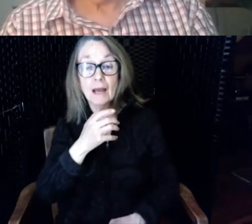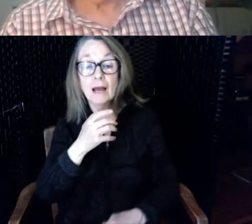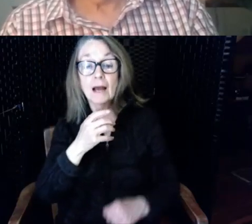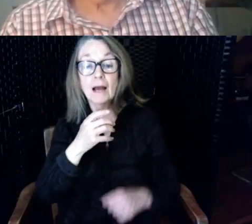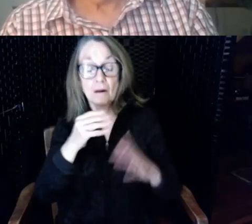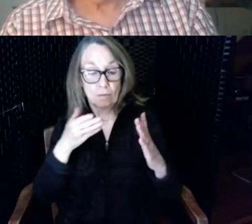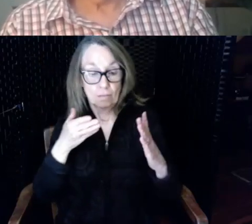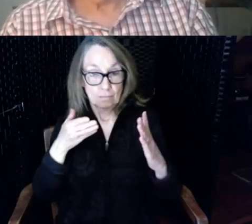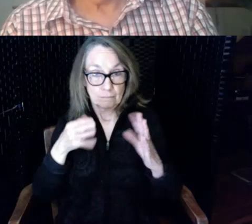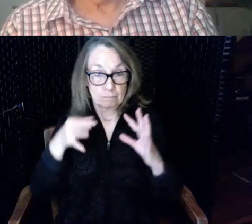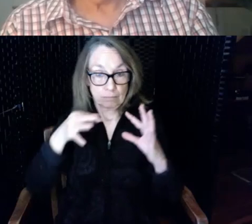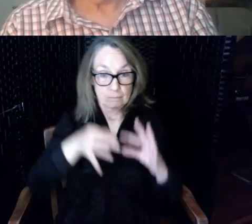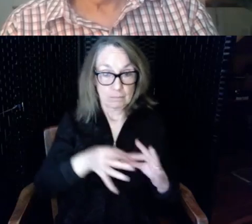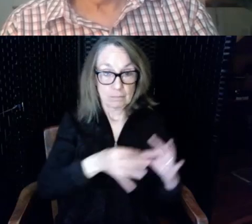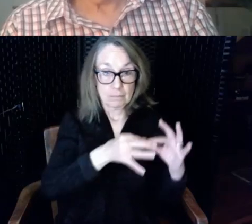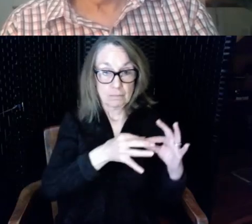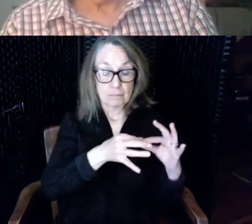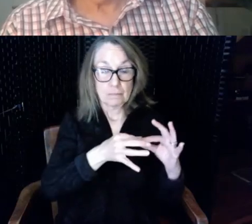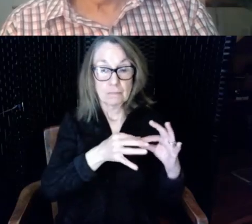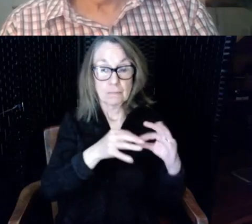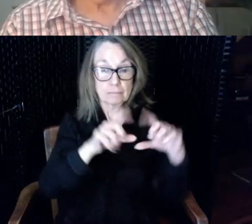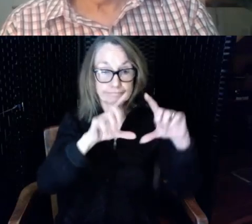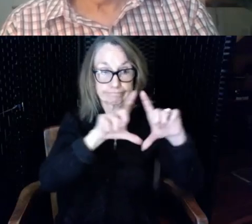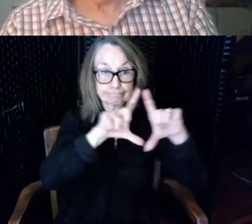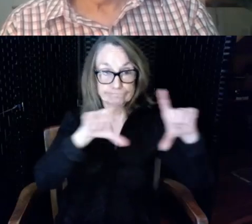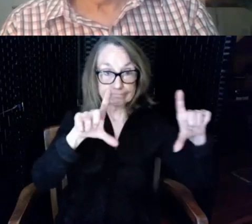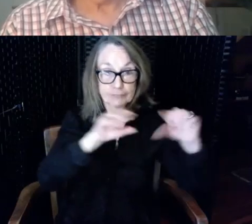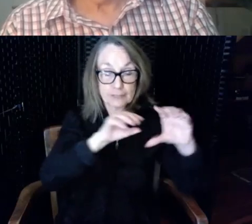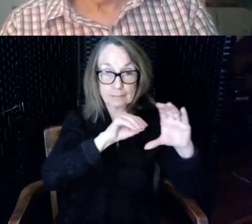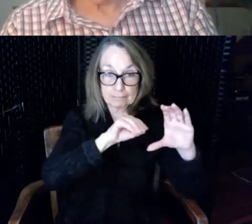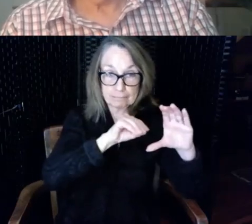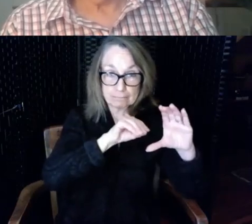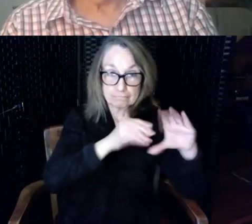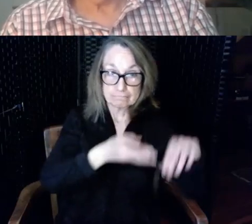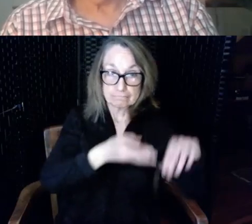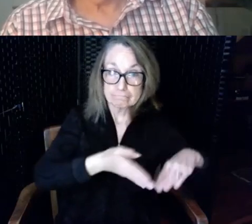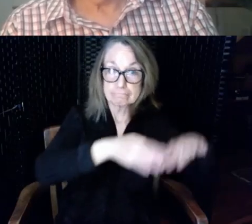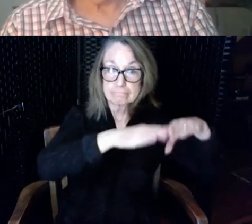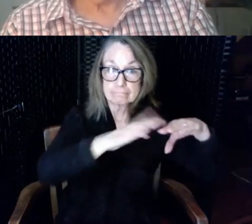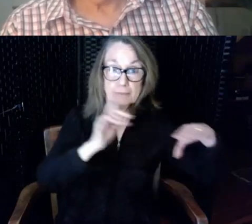hearing loop amplifier the hearing loop amplifier creates an electrical current